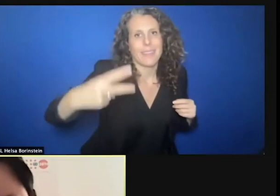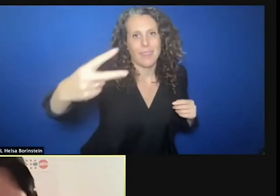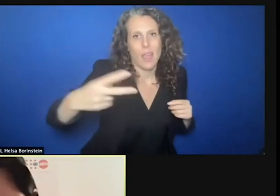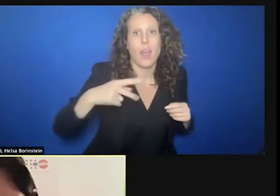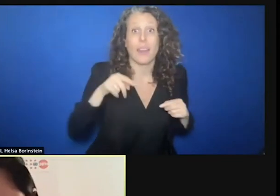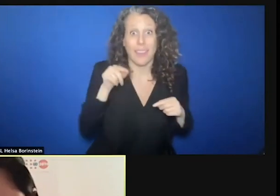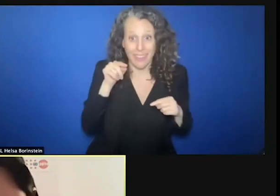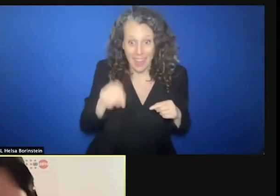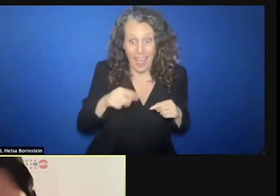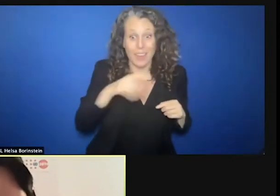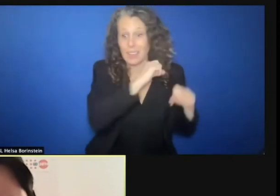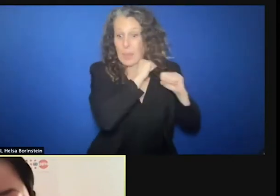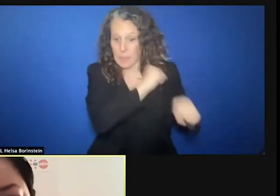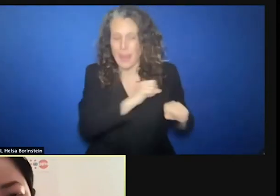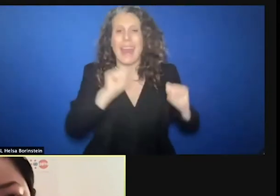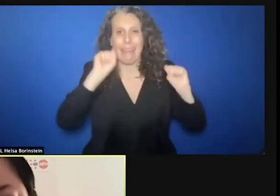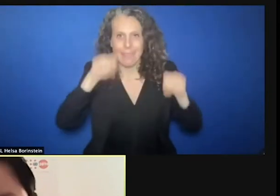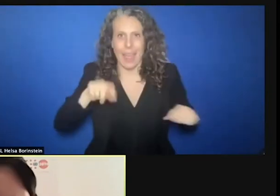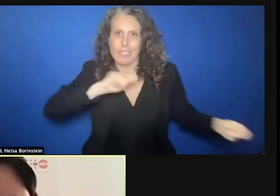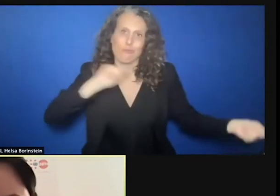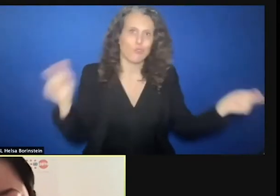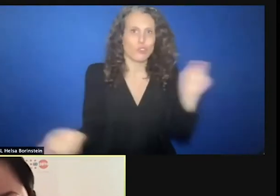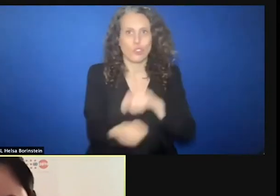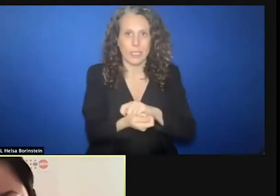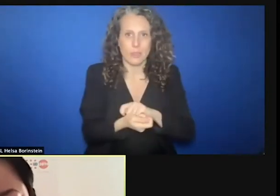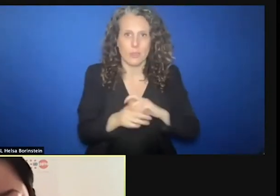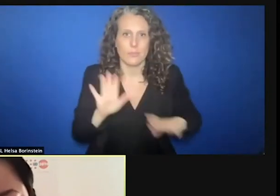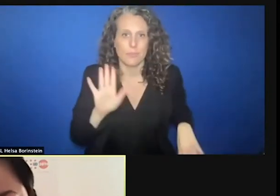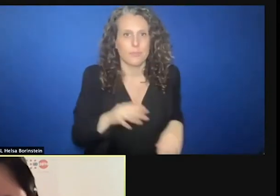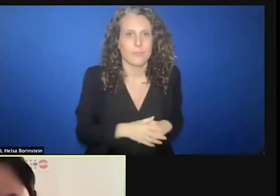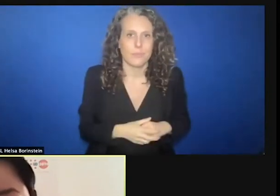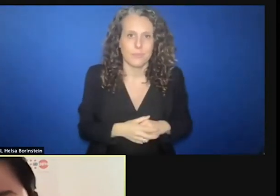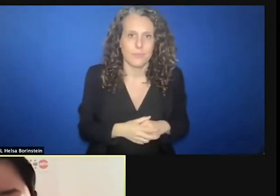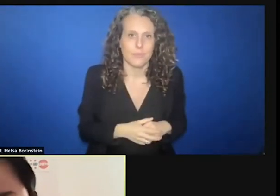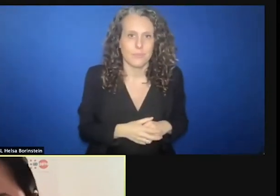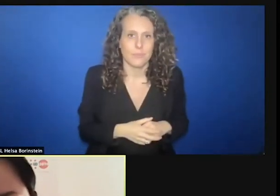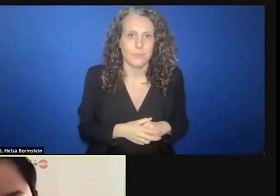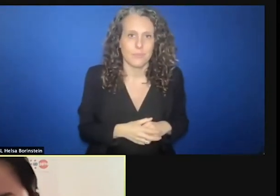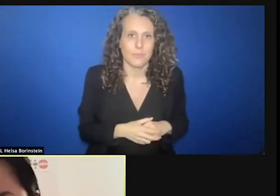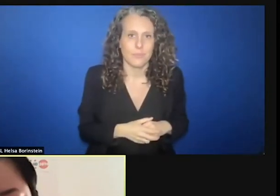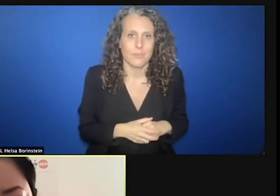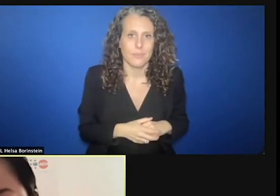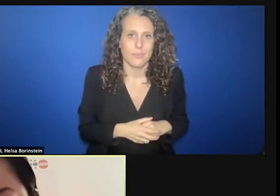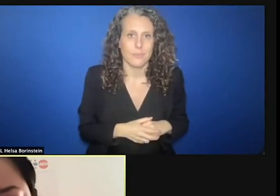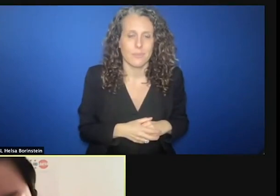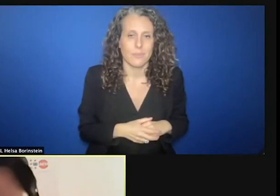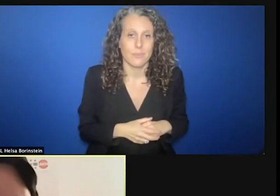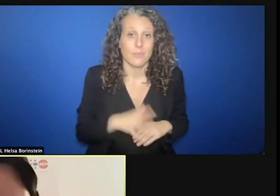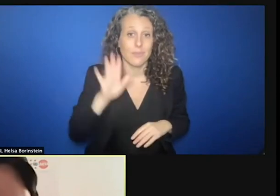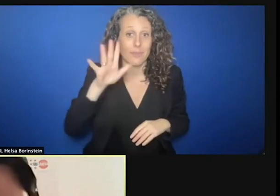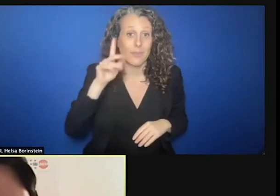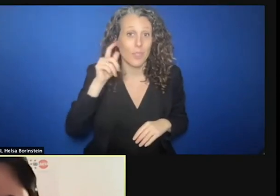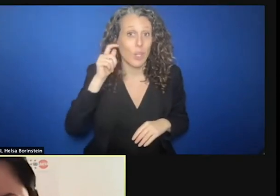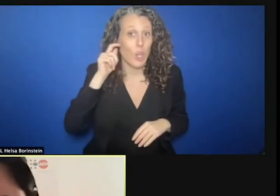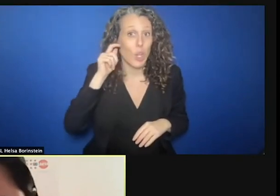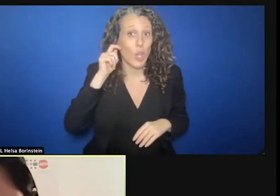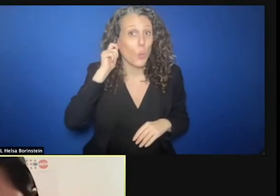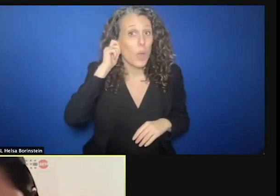sustainable solutions. And women consist of almost all effective population for the humanitarian